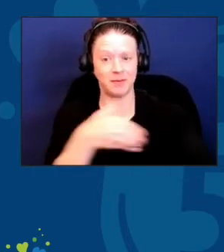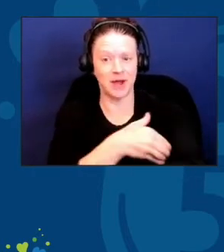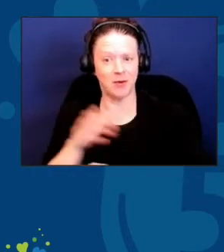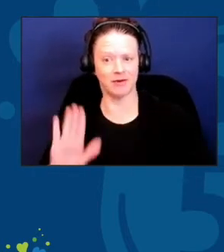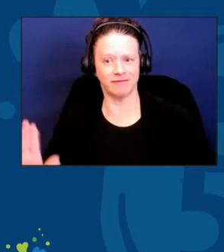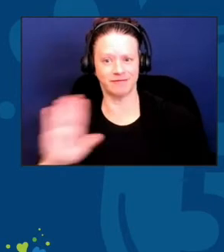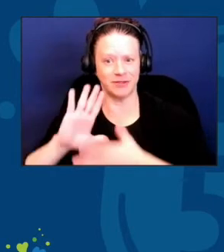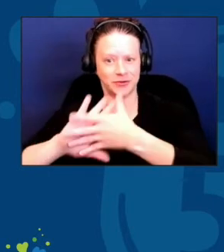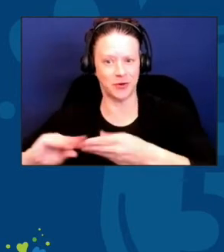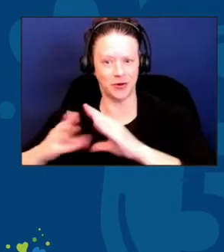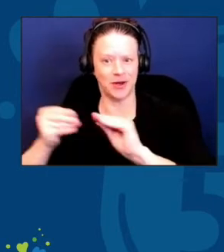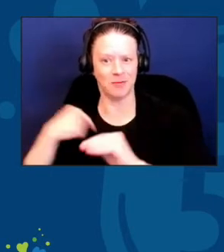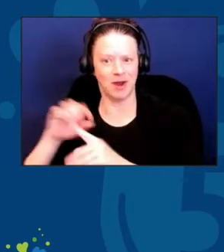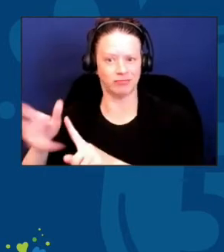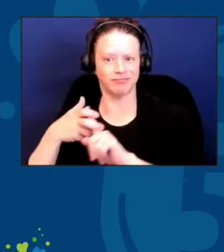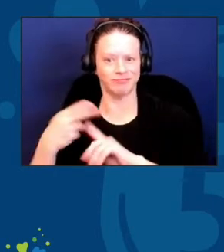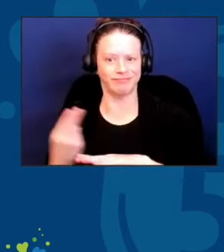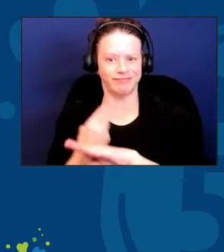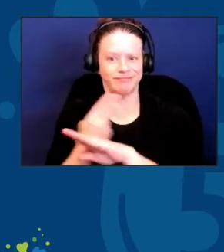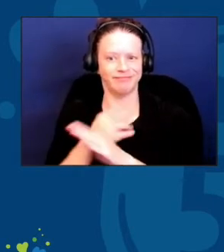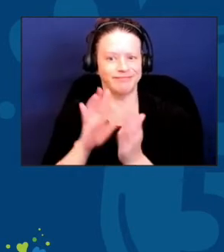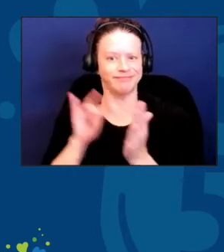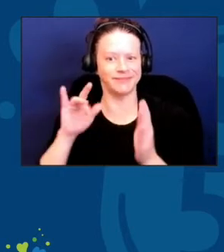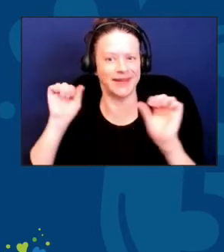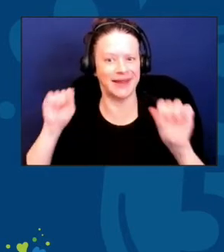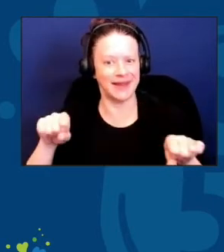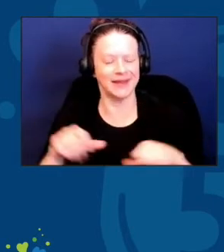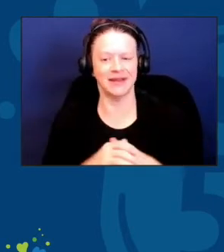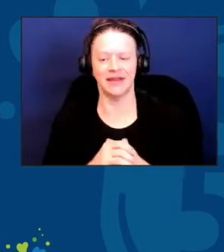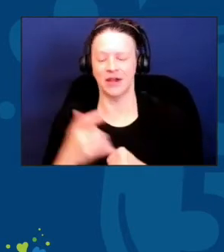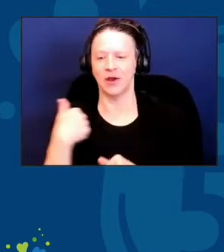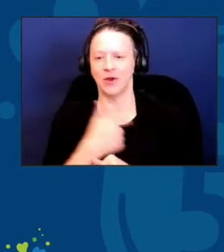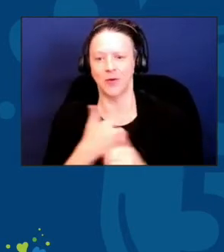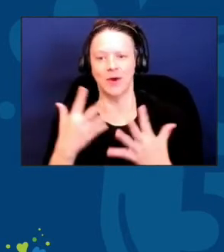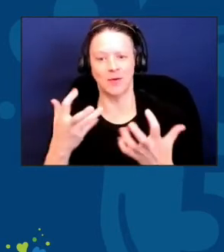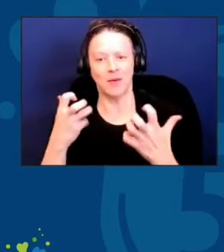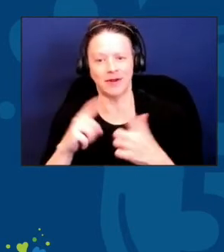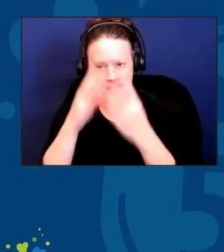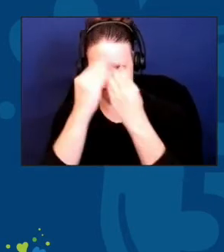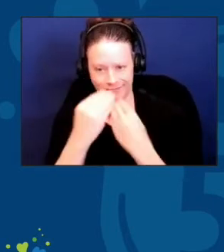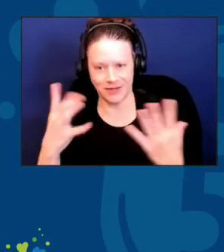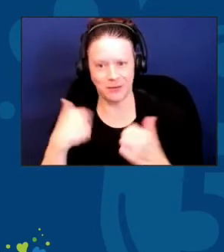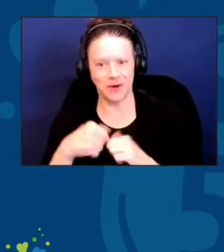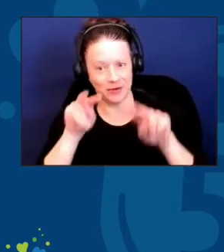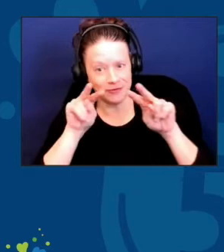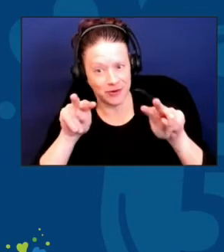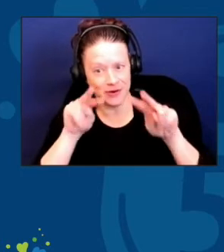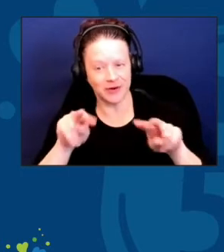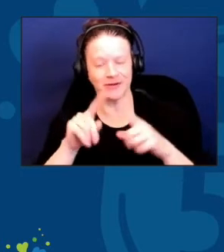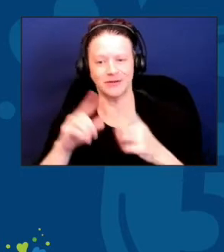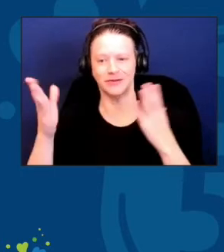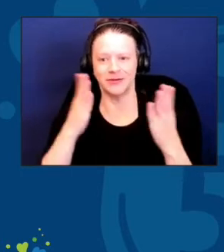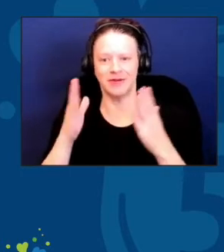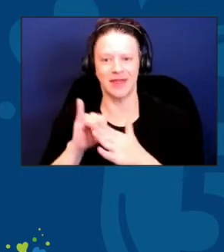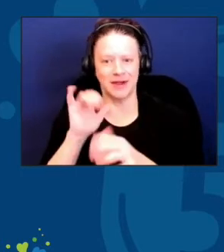On behalf of the Nutrition and Aging Resource Center, we look forward to serving the network and hearing about program impact firsthand